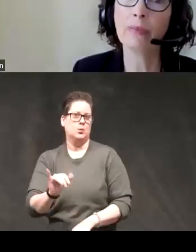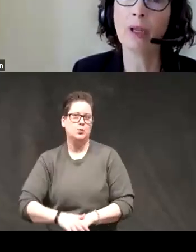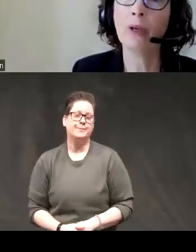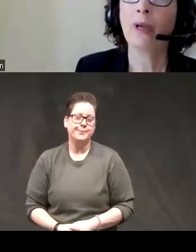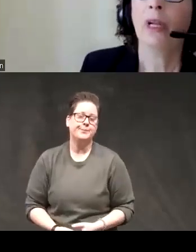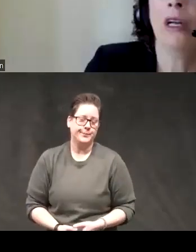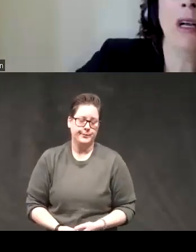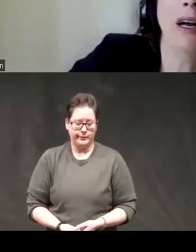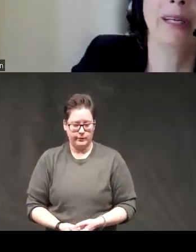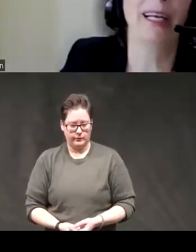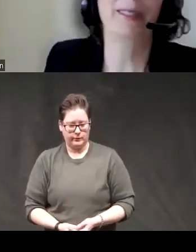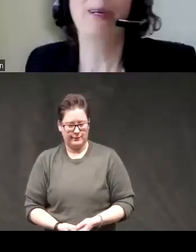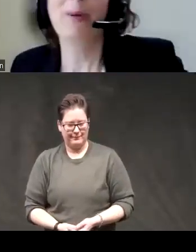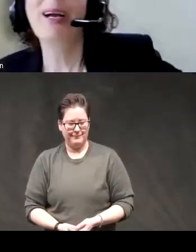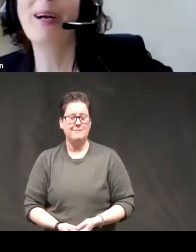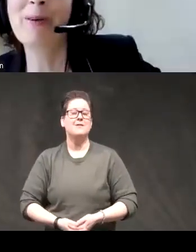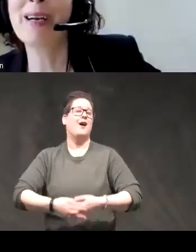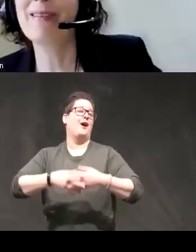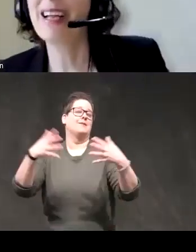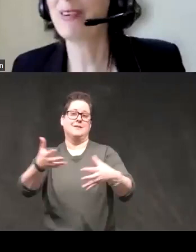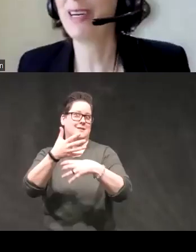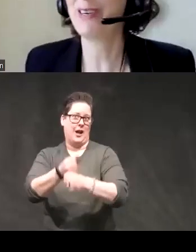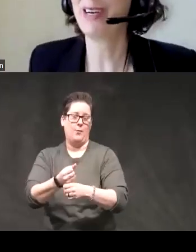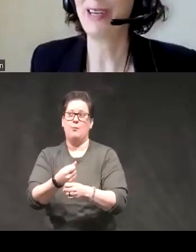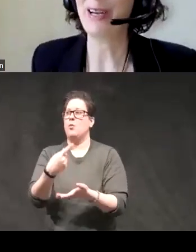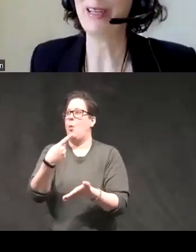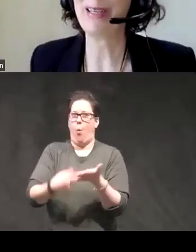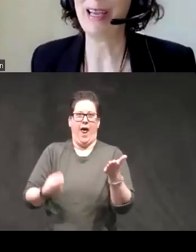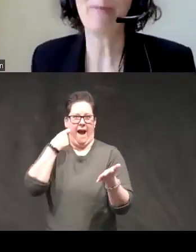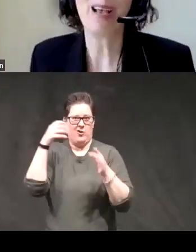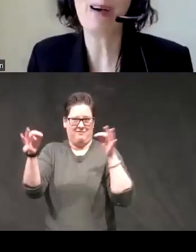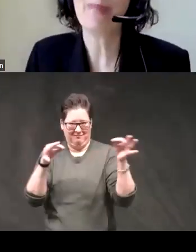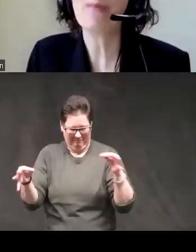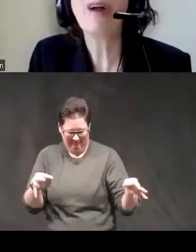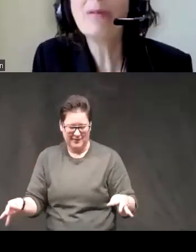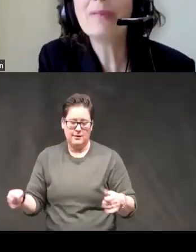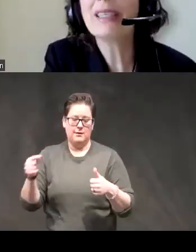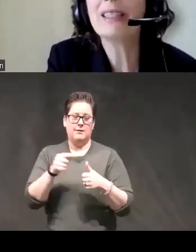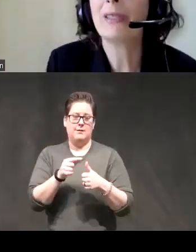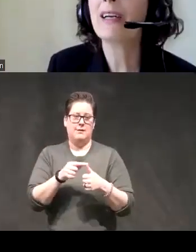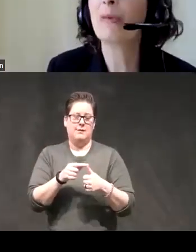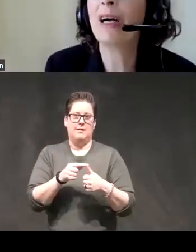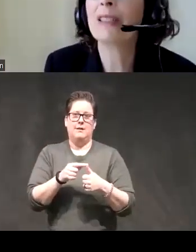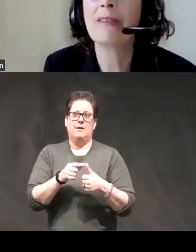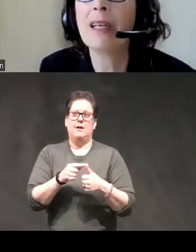okay so what have I tried to argue here let's see um that problems can constrain over positive